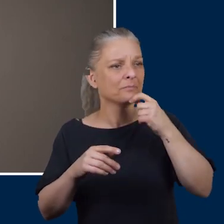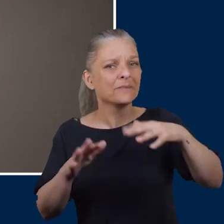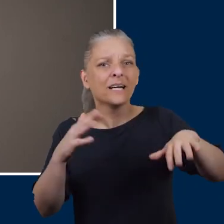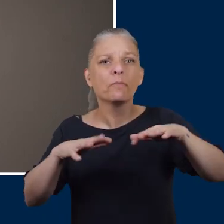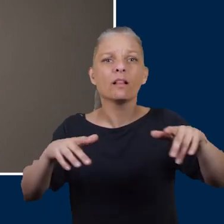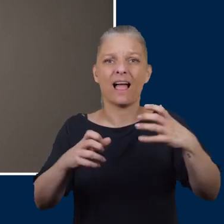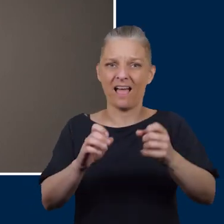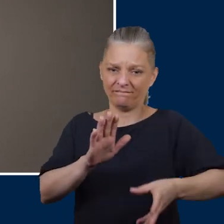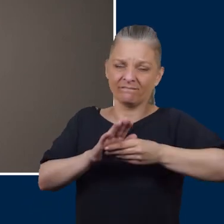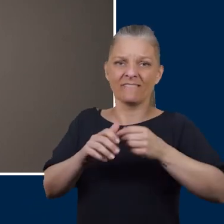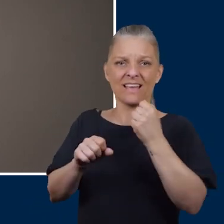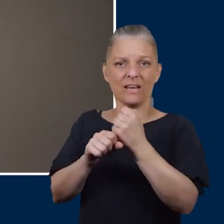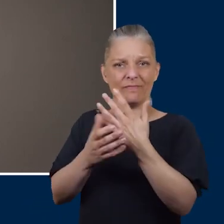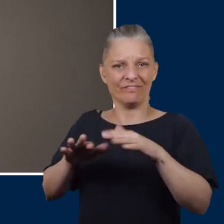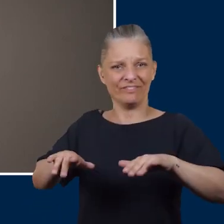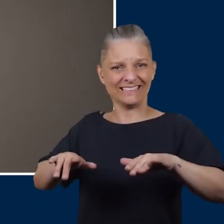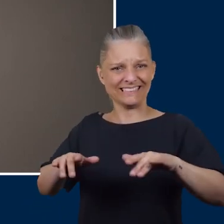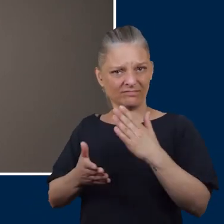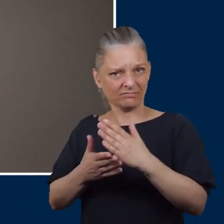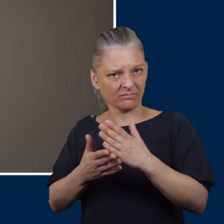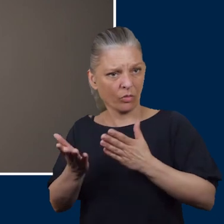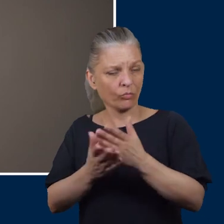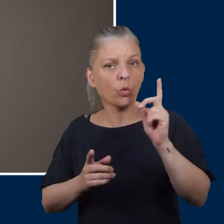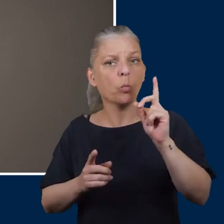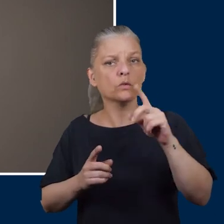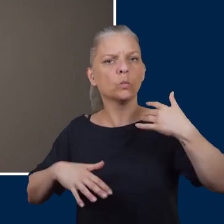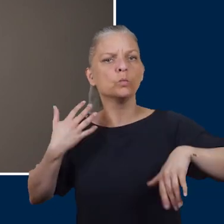up with gangrene on their feet but this is normally caused by a wound left untreated,